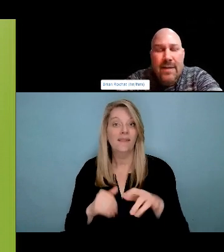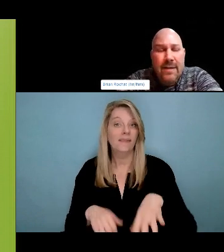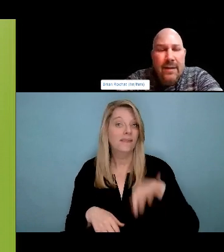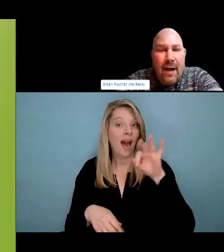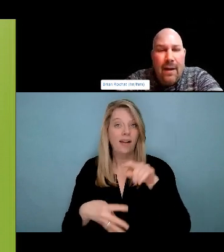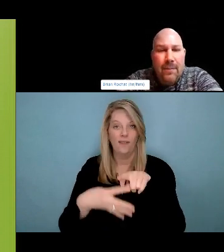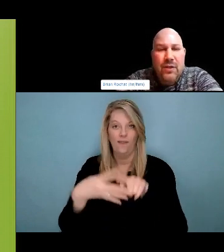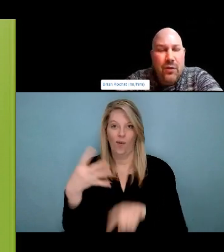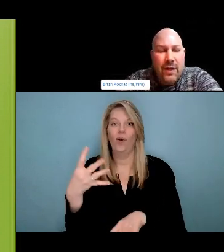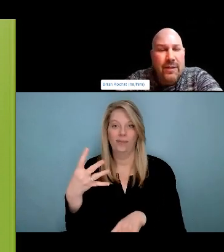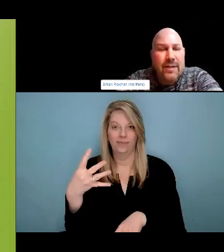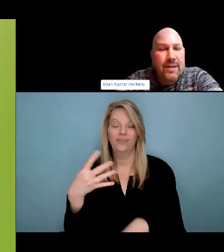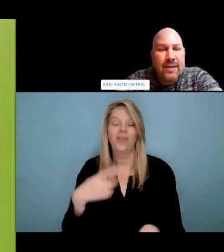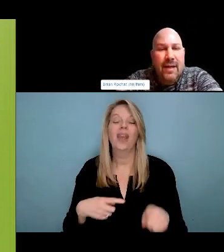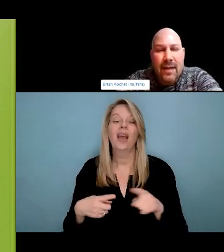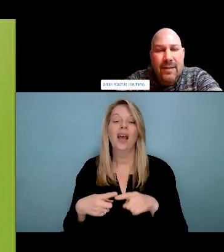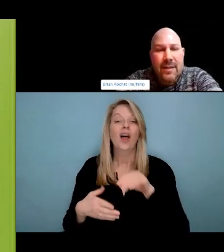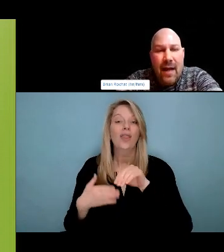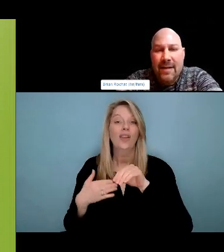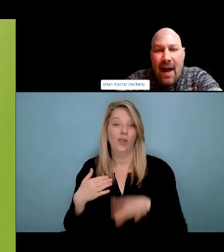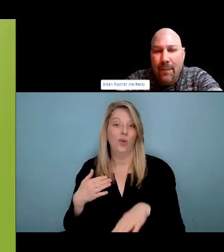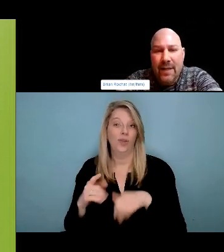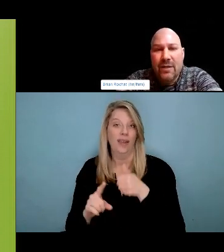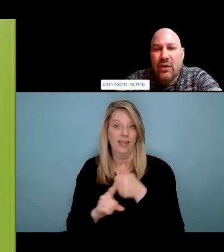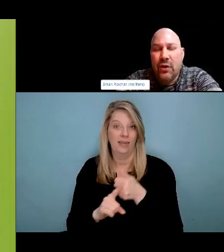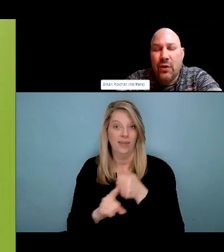from the water. Of course, where are you going to go?